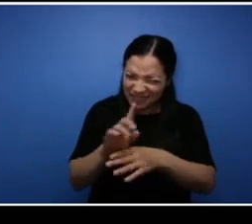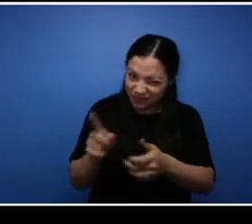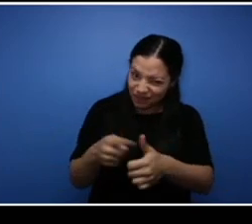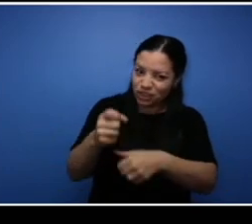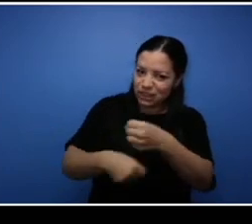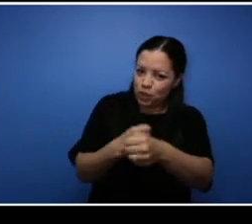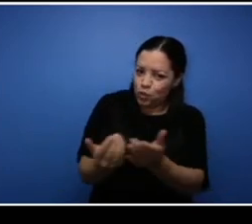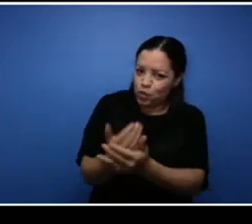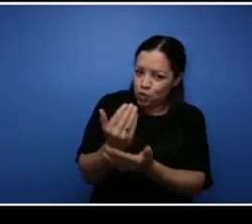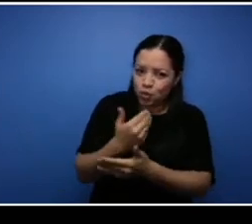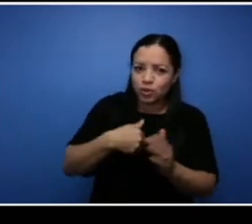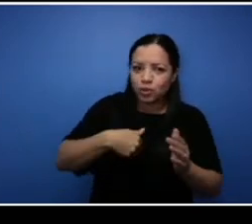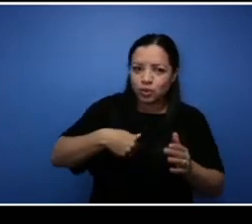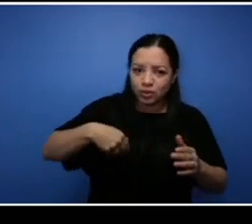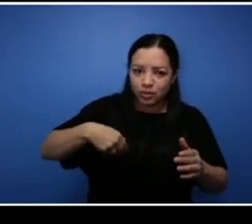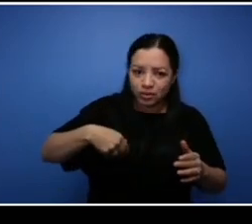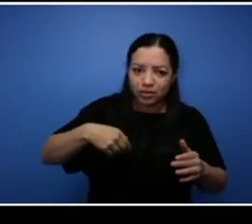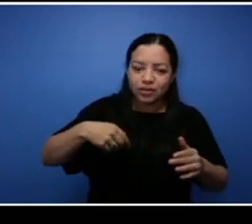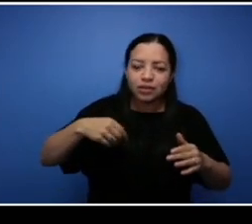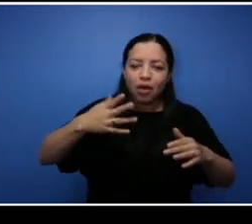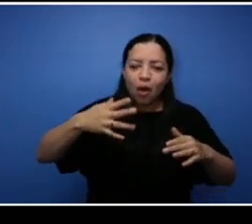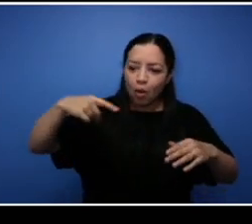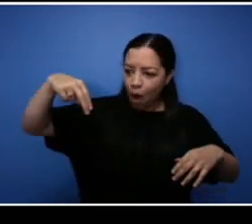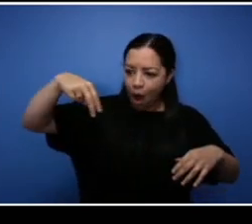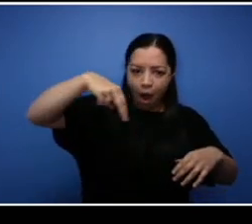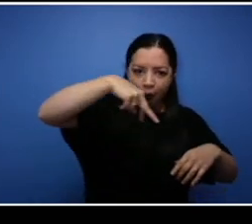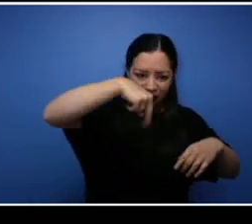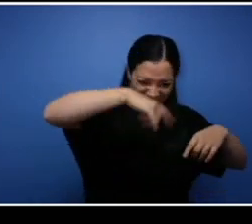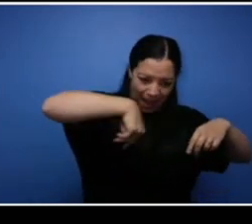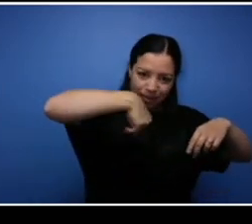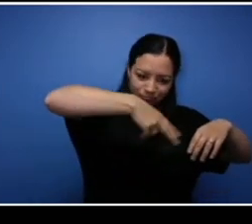like all crosswalks and arrows. I've seen that tender and I said to myself I said, you